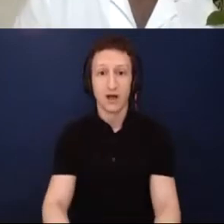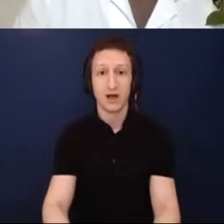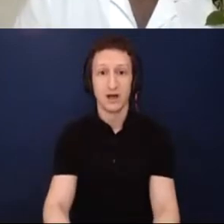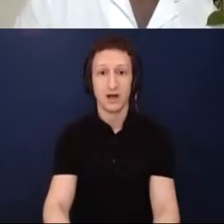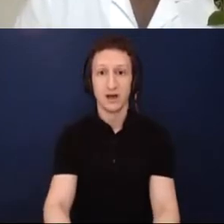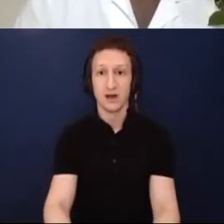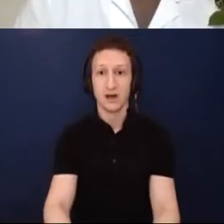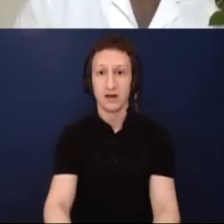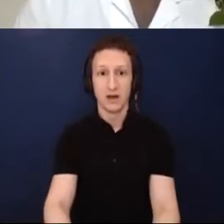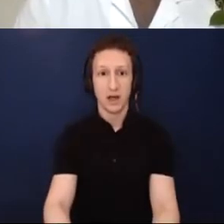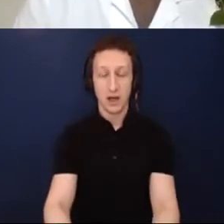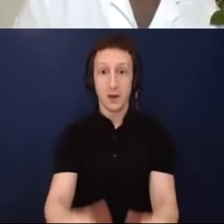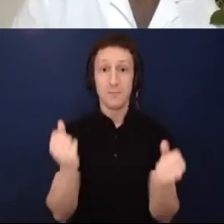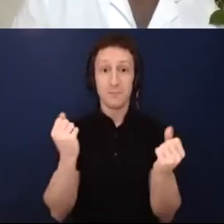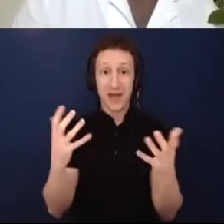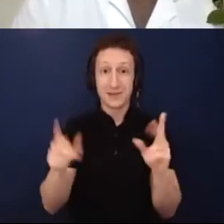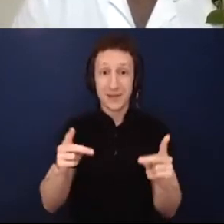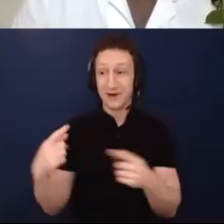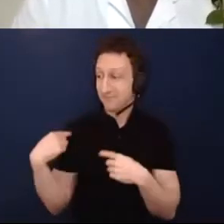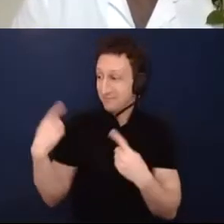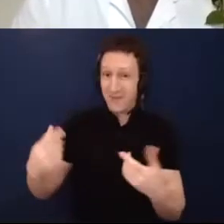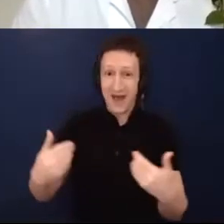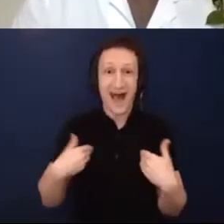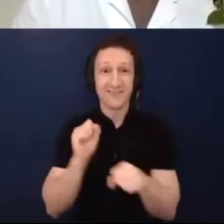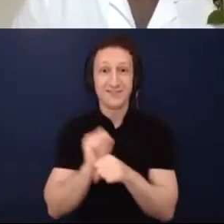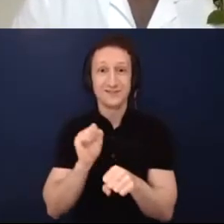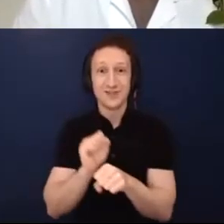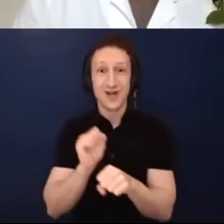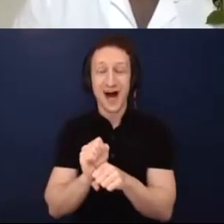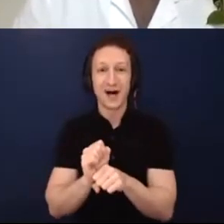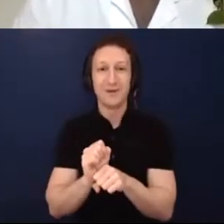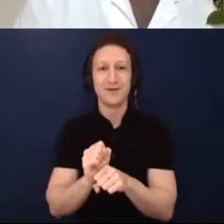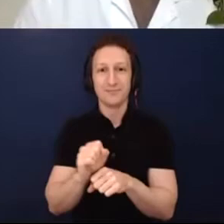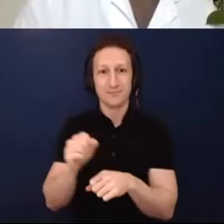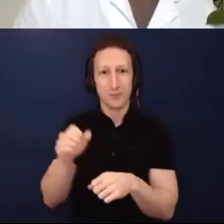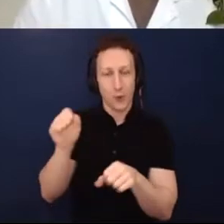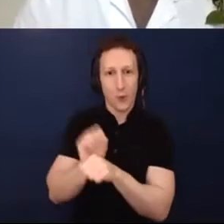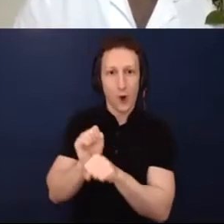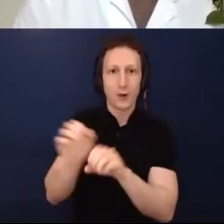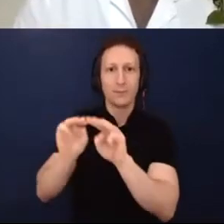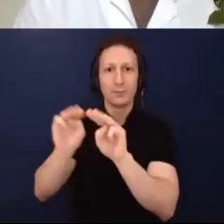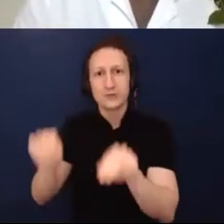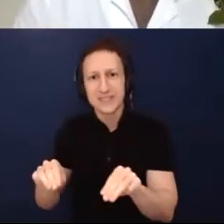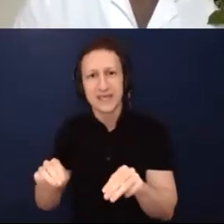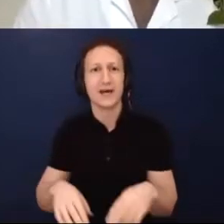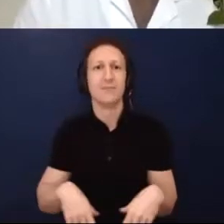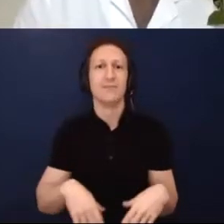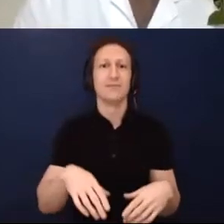institutions can't afford to, or have been laid off.